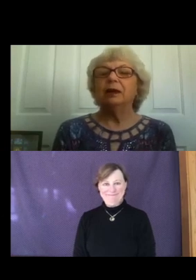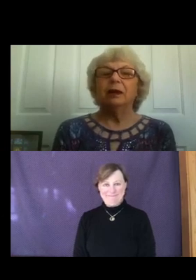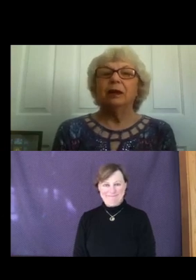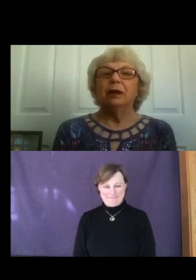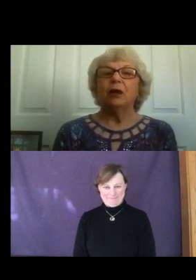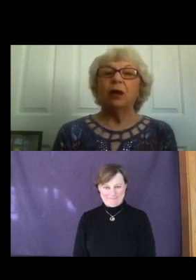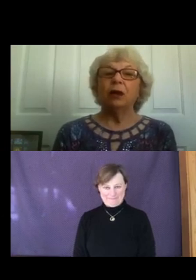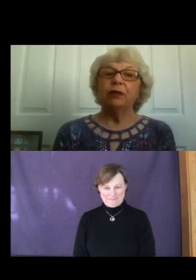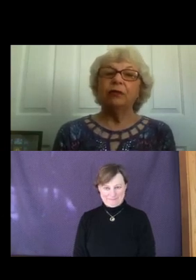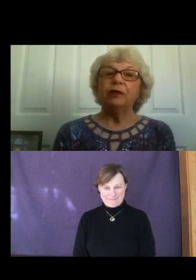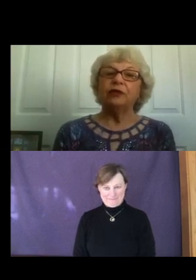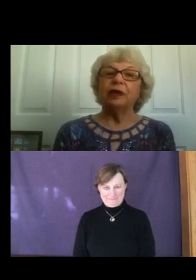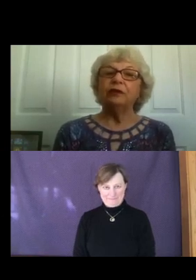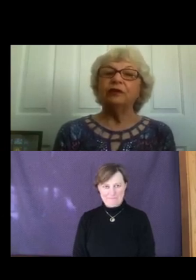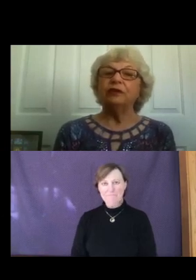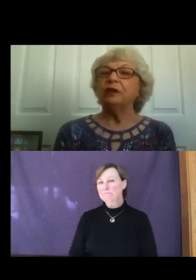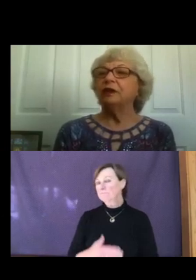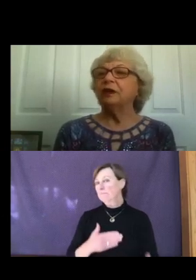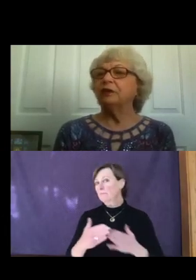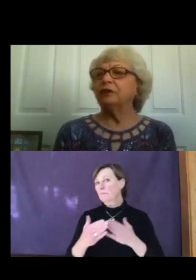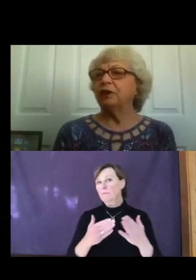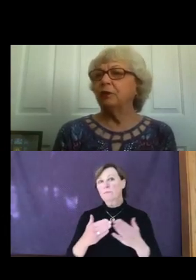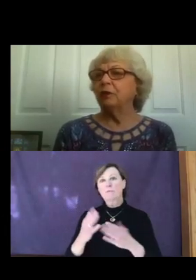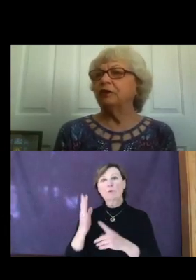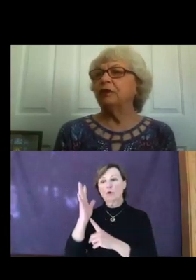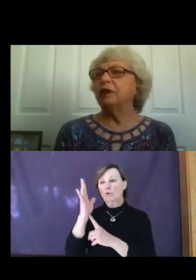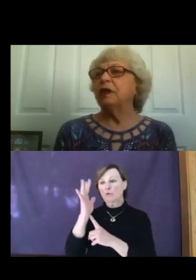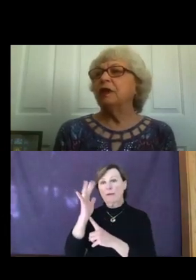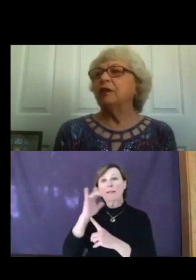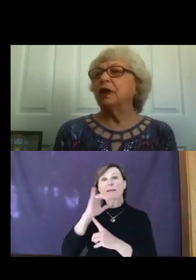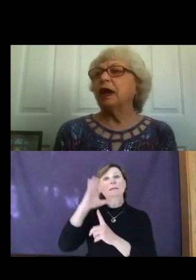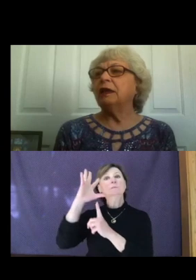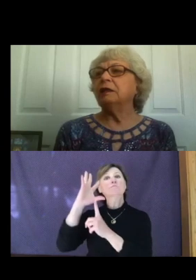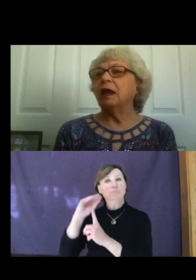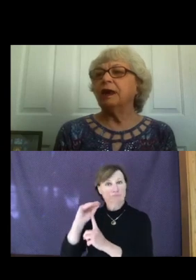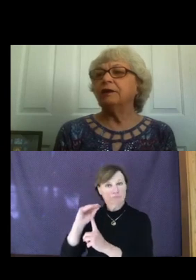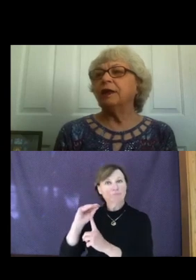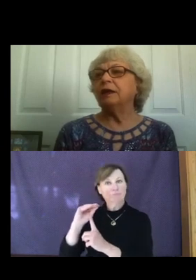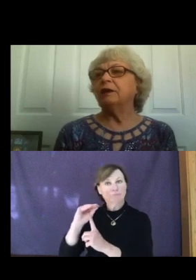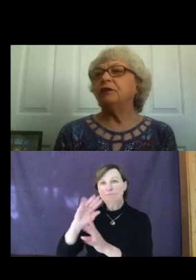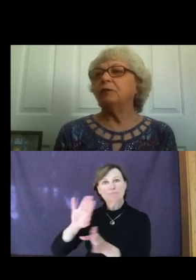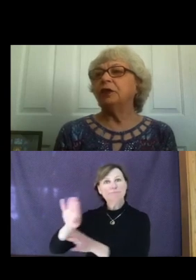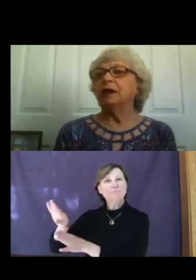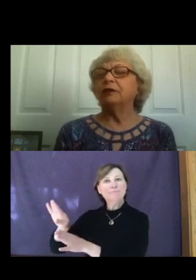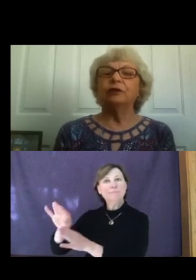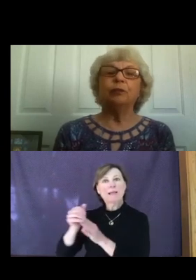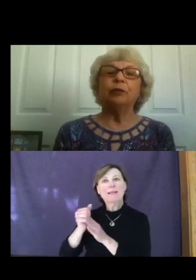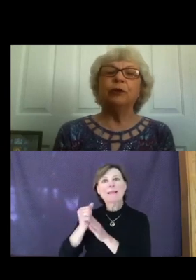Although the chalice is extinguished, the guiding light that it symbolizes burns